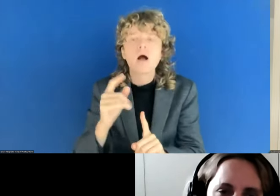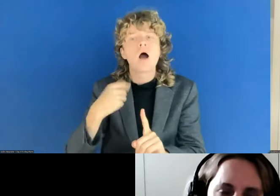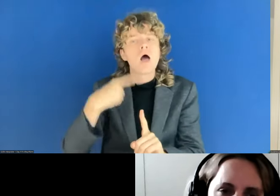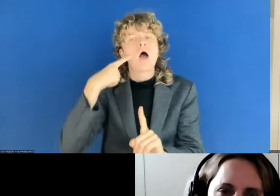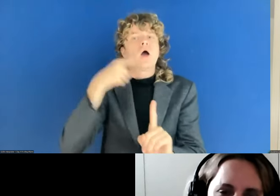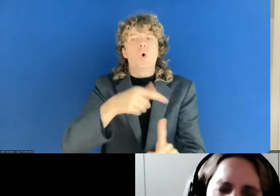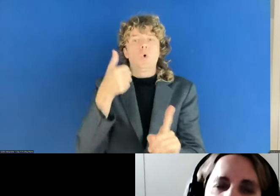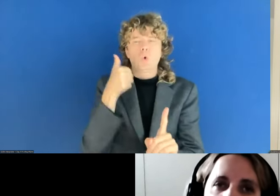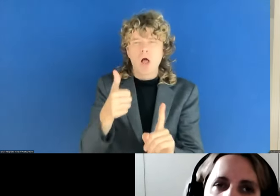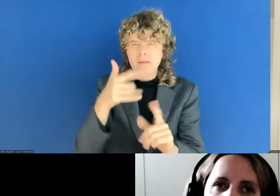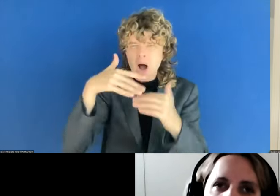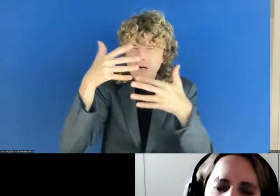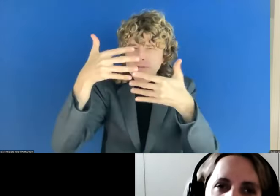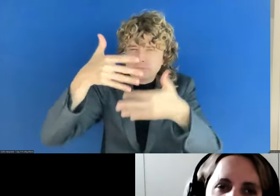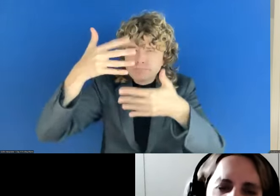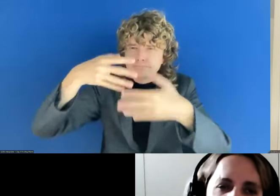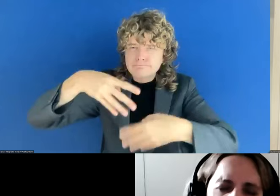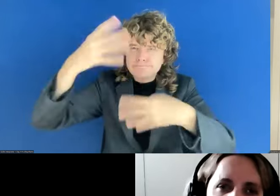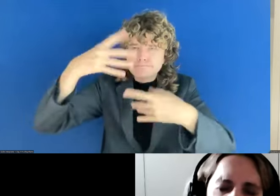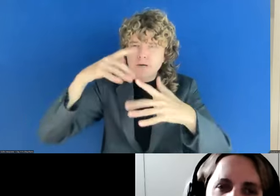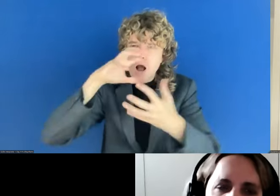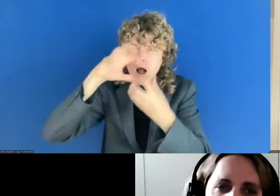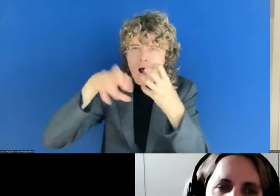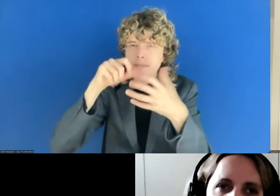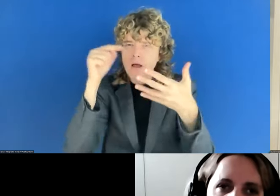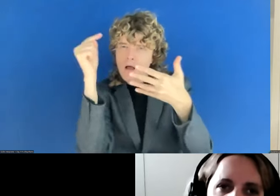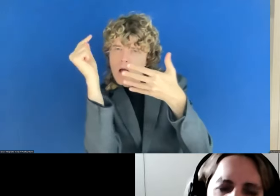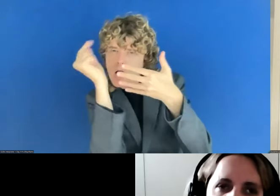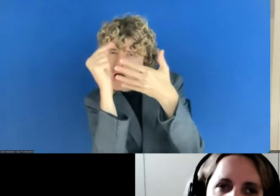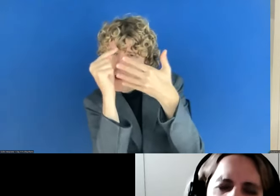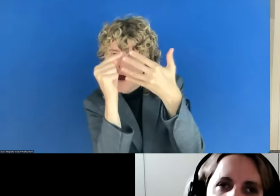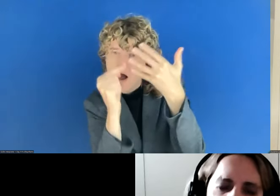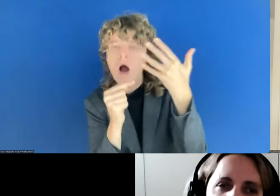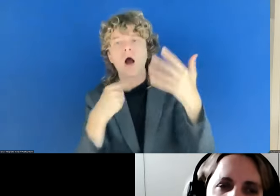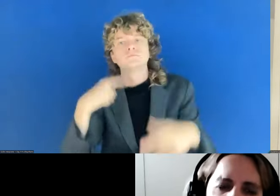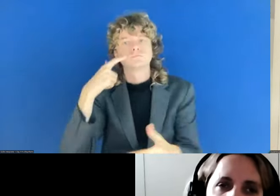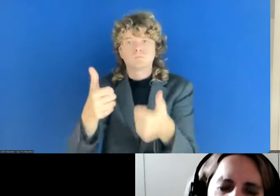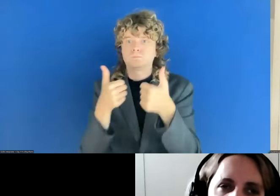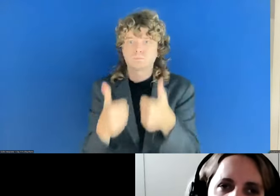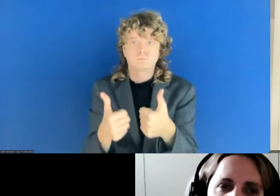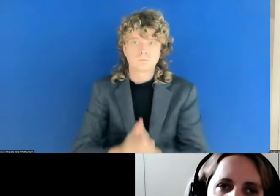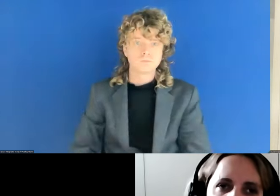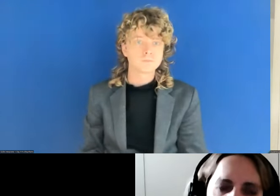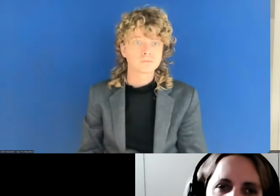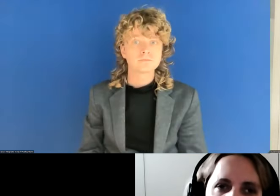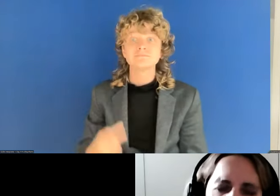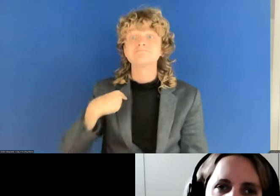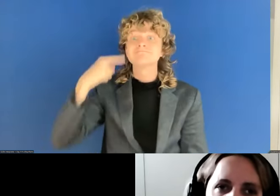And ideally, I think that in the future, it will help that we have uniform